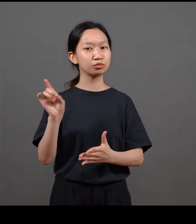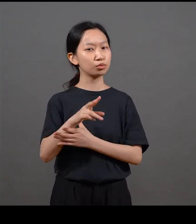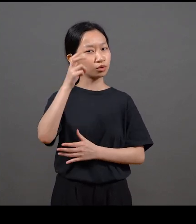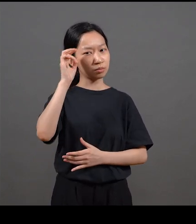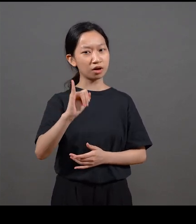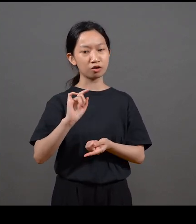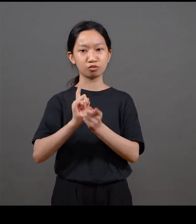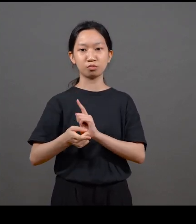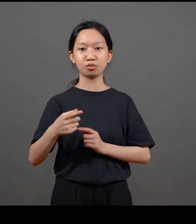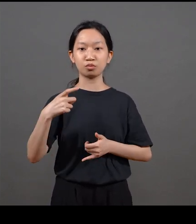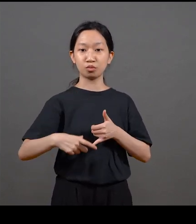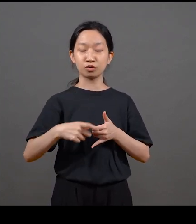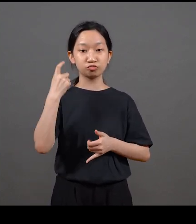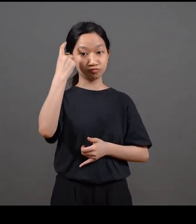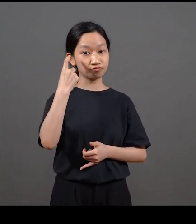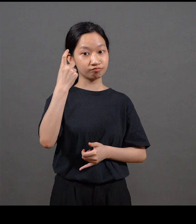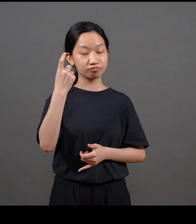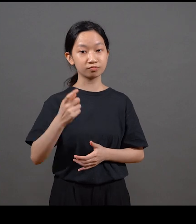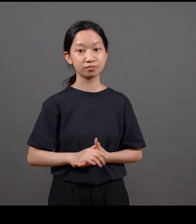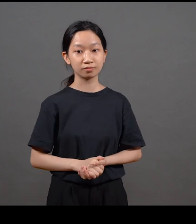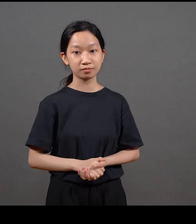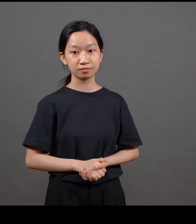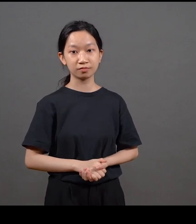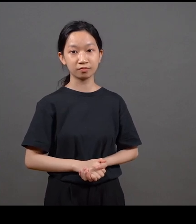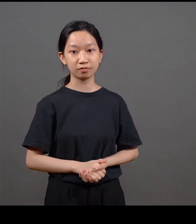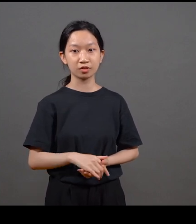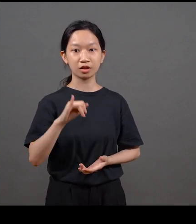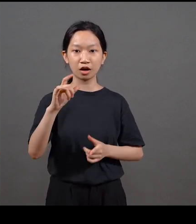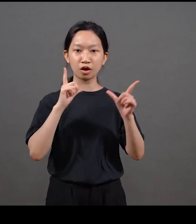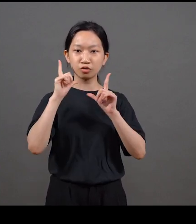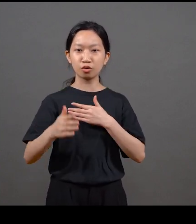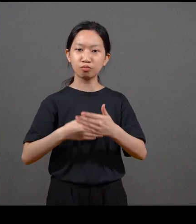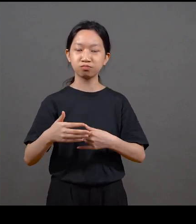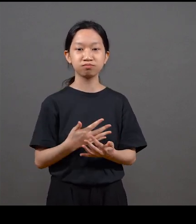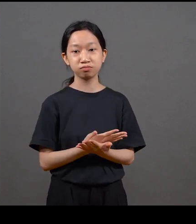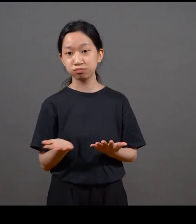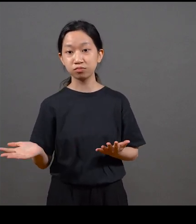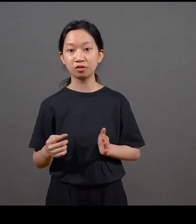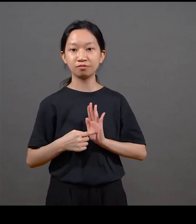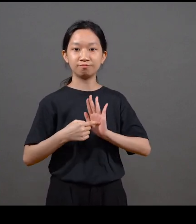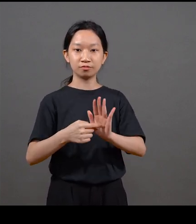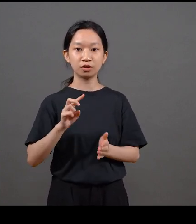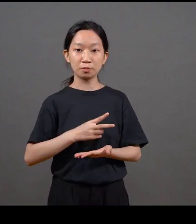and he already came up with the idea of the 'I' like individualism but also the fact that the 'I' are all of different shape